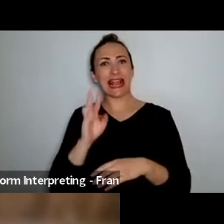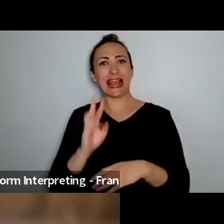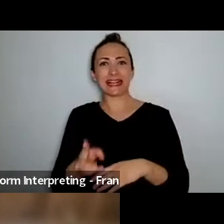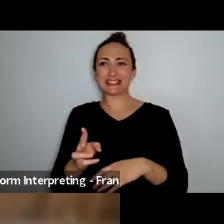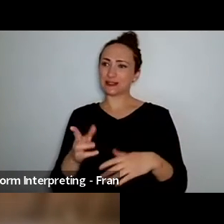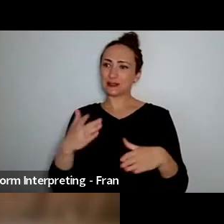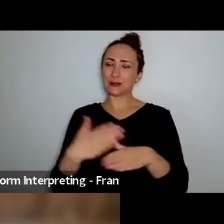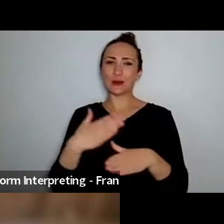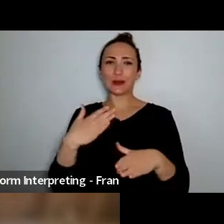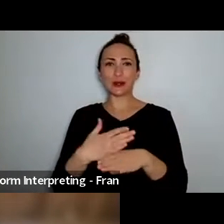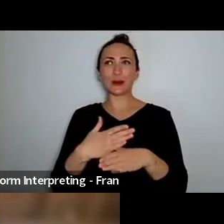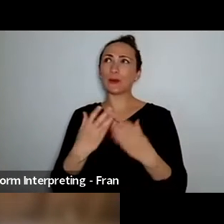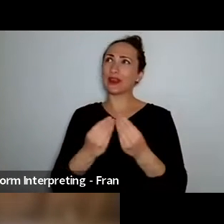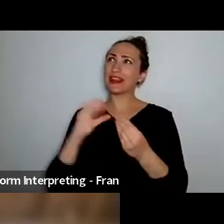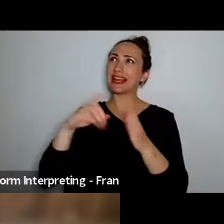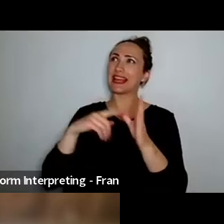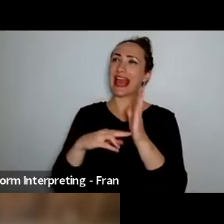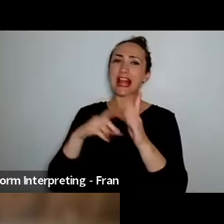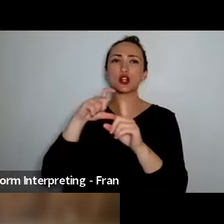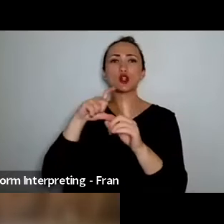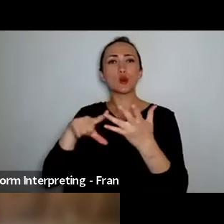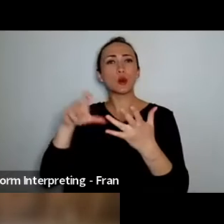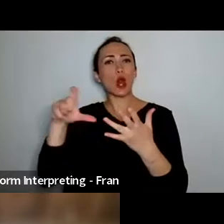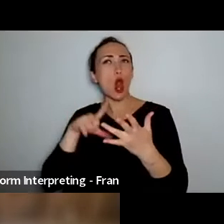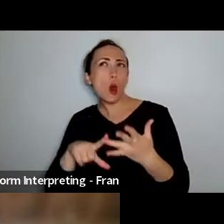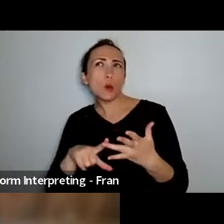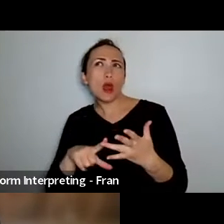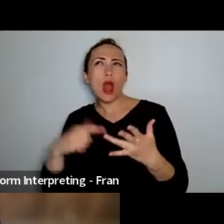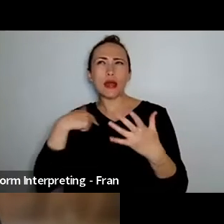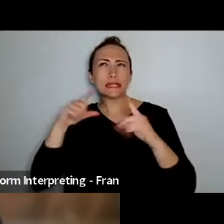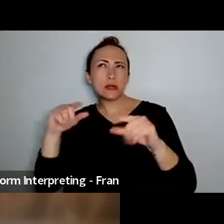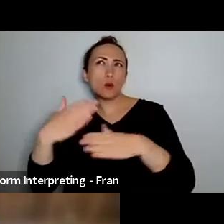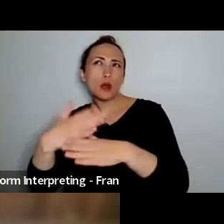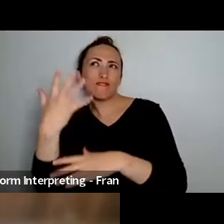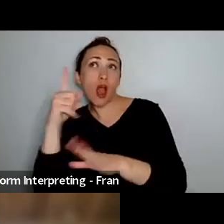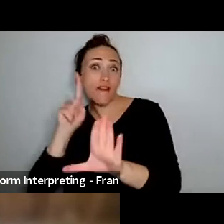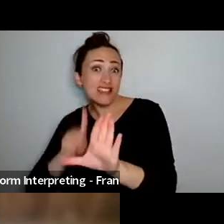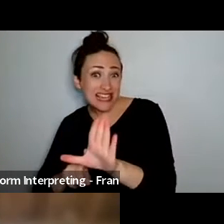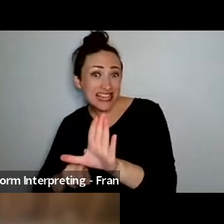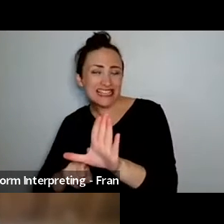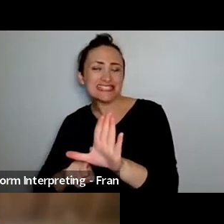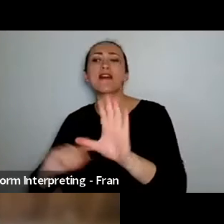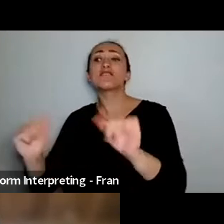with Candoco for five years and then after that I then went freelance to produce to produce